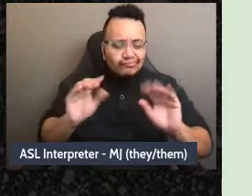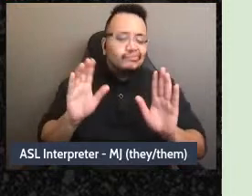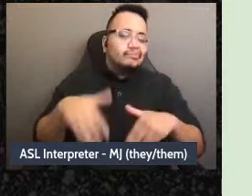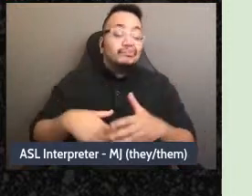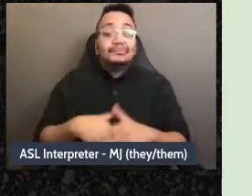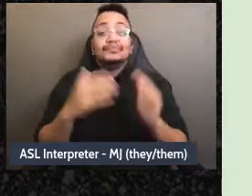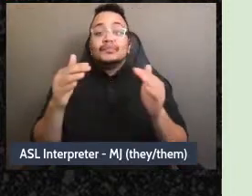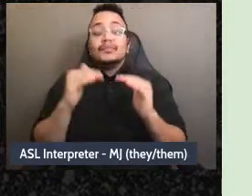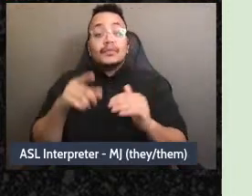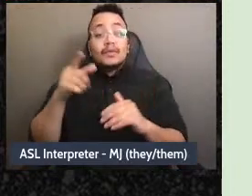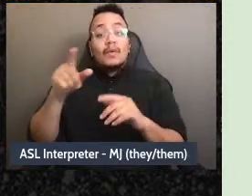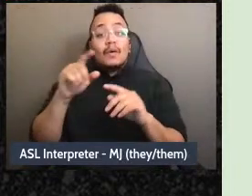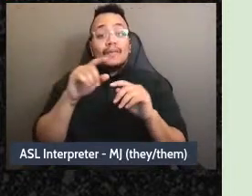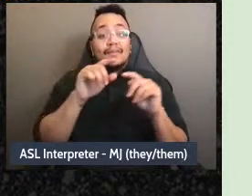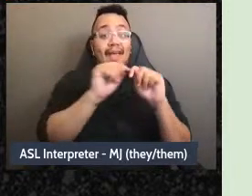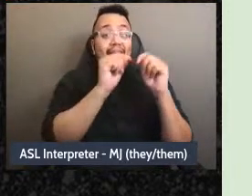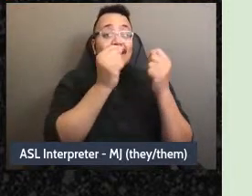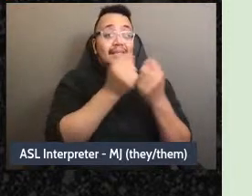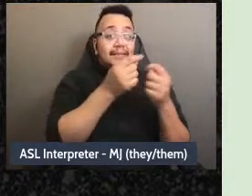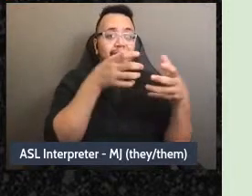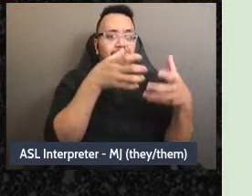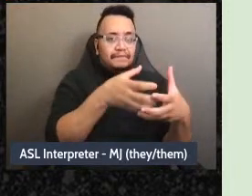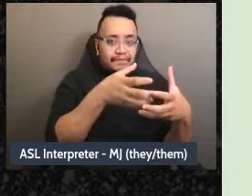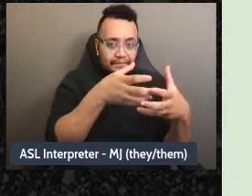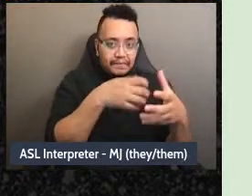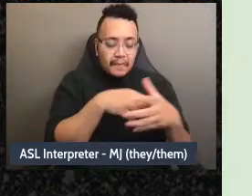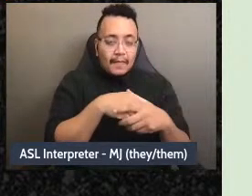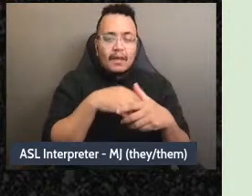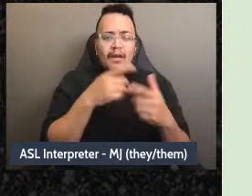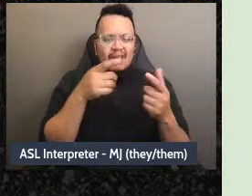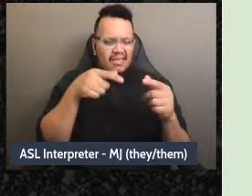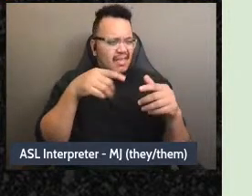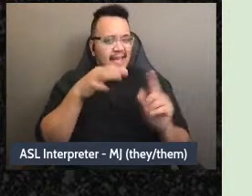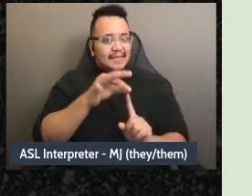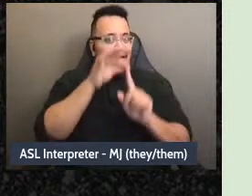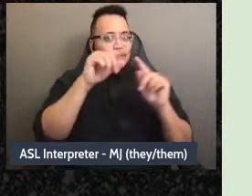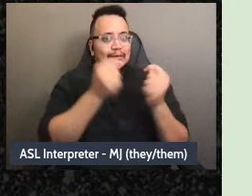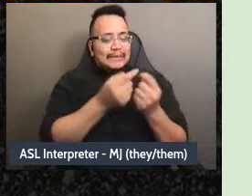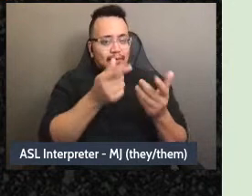maybe the following types of tasks: One is they might be really thinking about how to